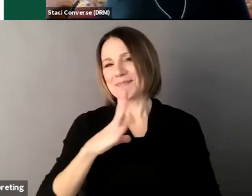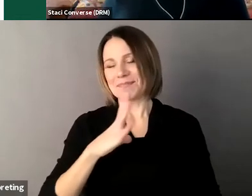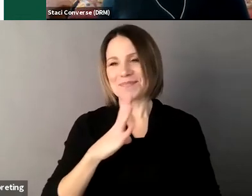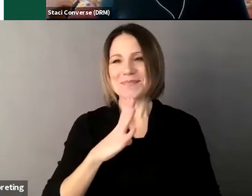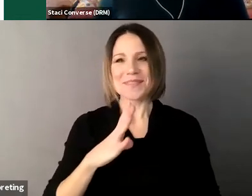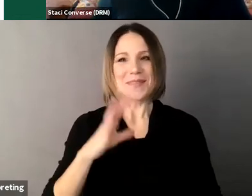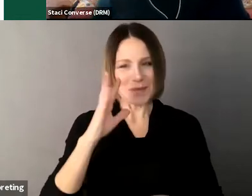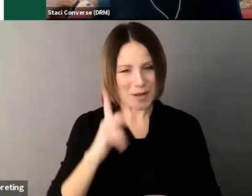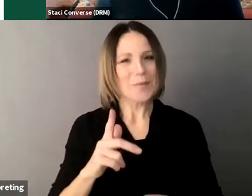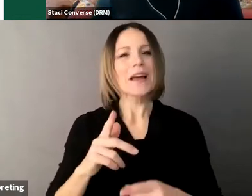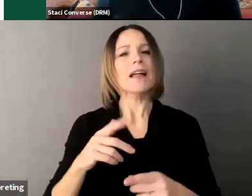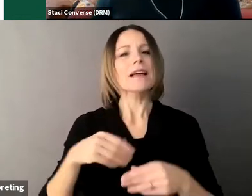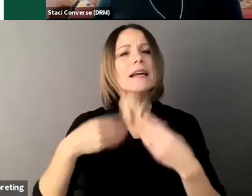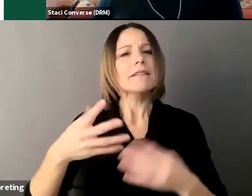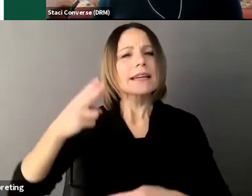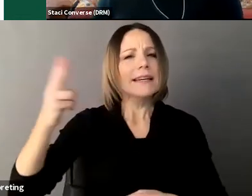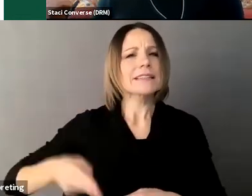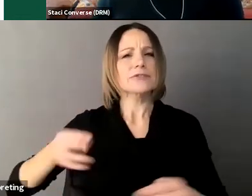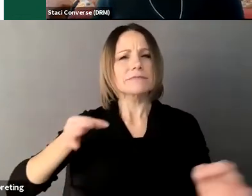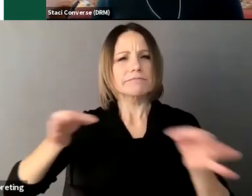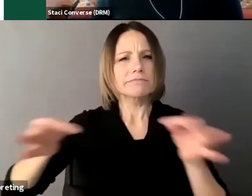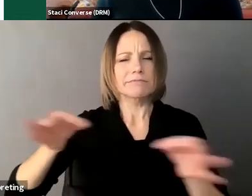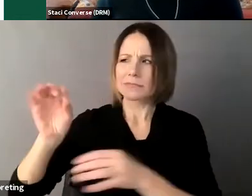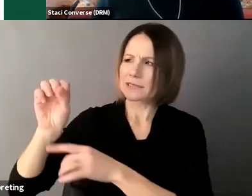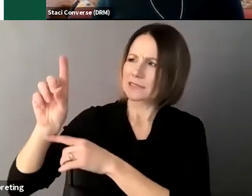came from and a little bit more about the law and some tips on using it so